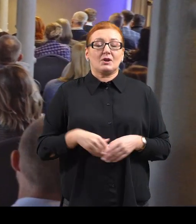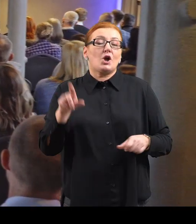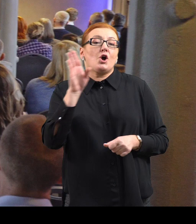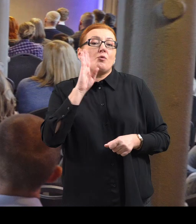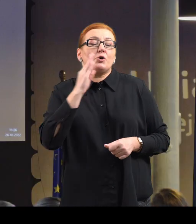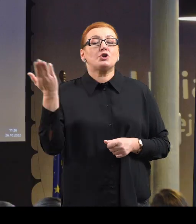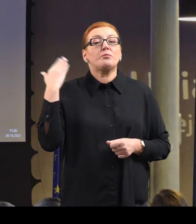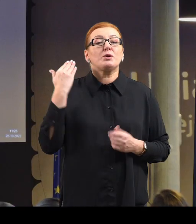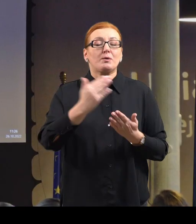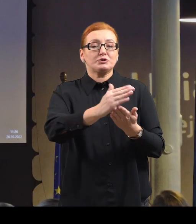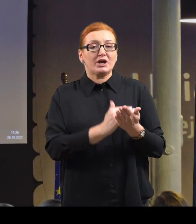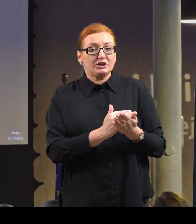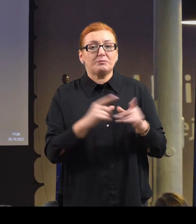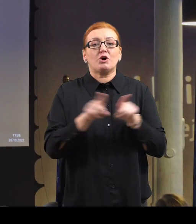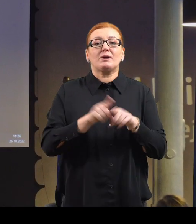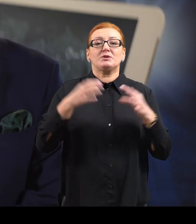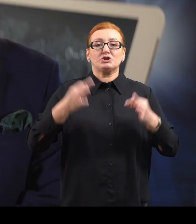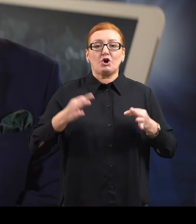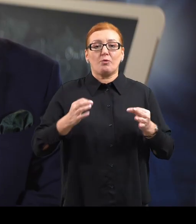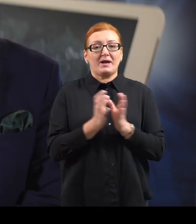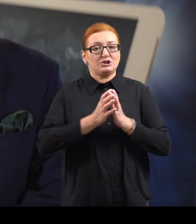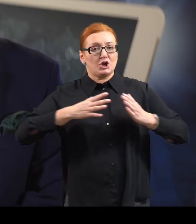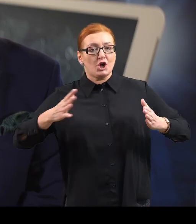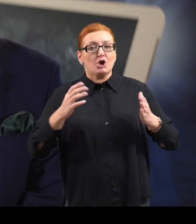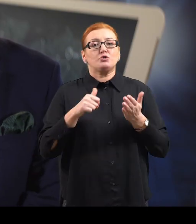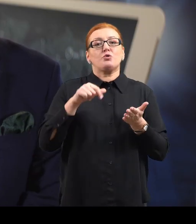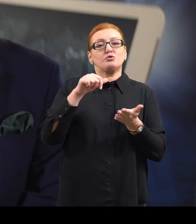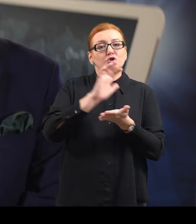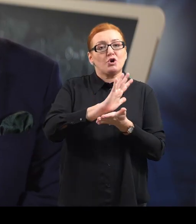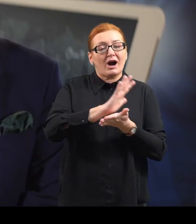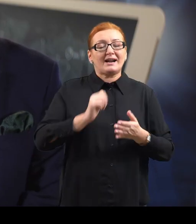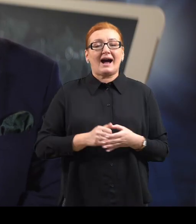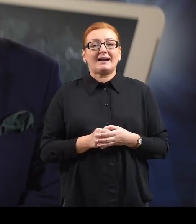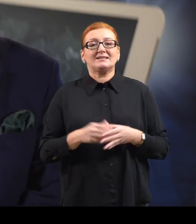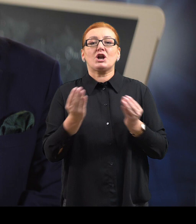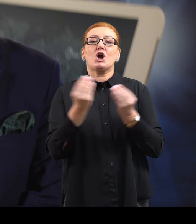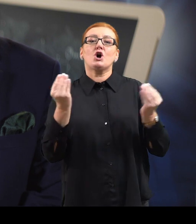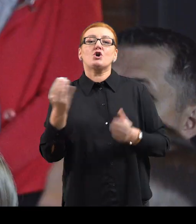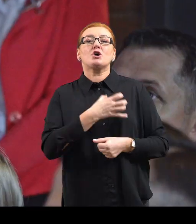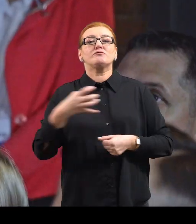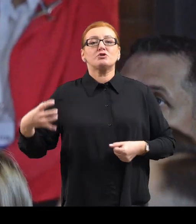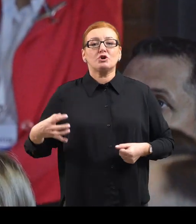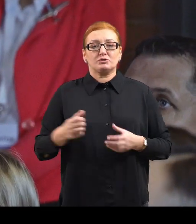As it was in the previous perspective the present one is also focused on economical development.